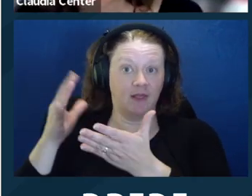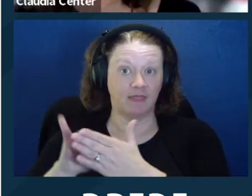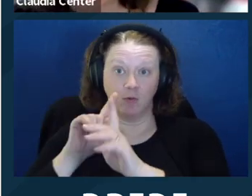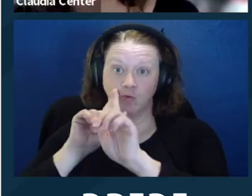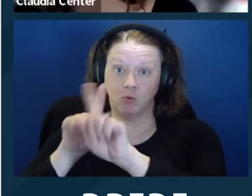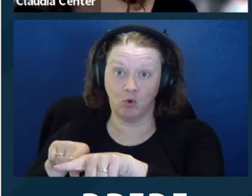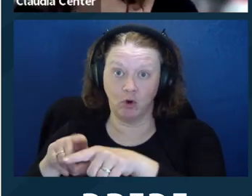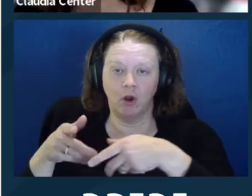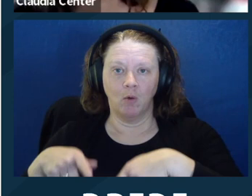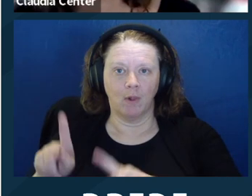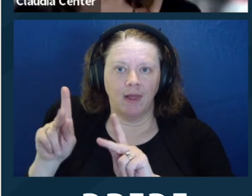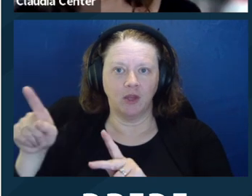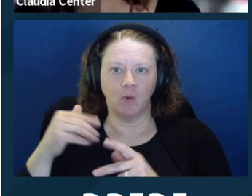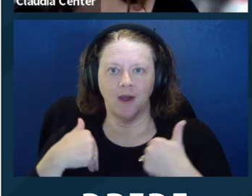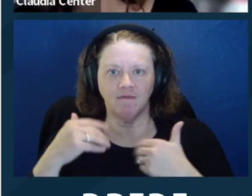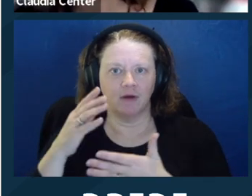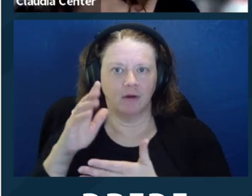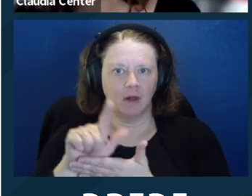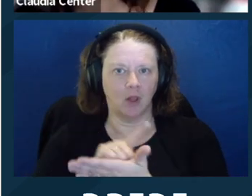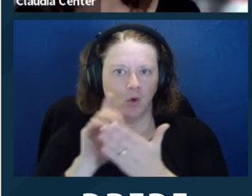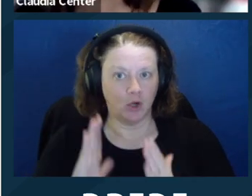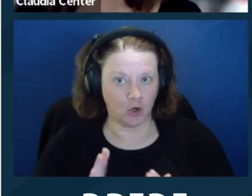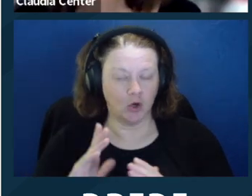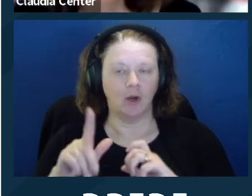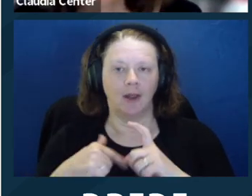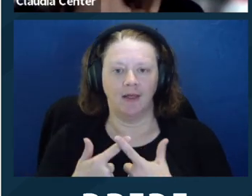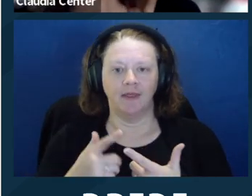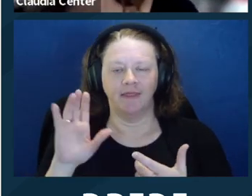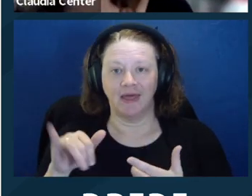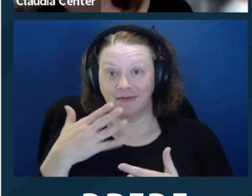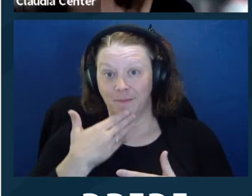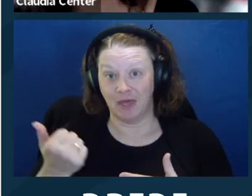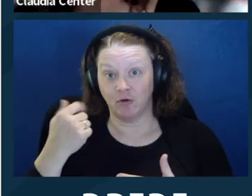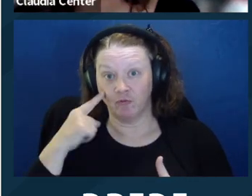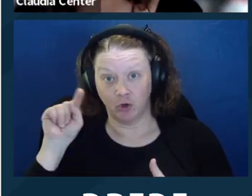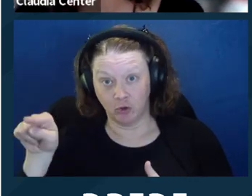court and in the immigration proceeding. We think that giving this report will allow